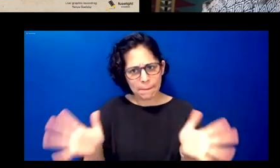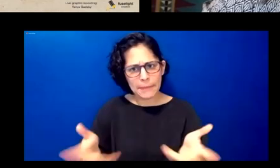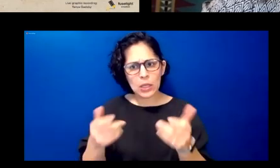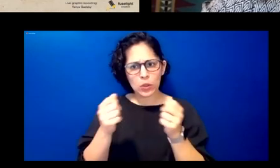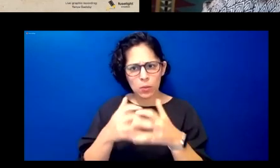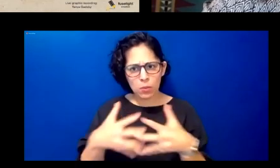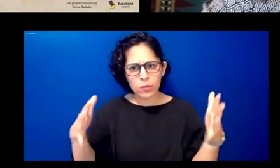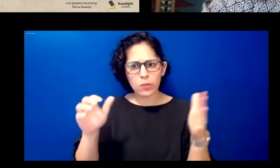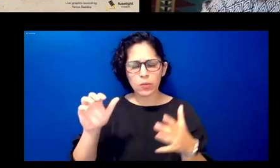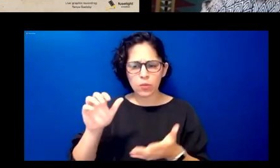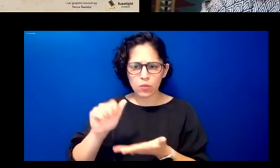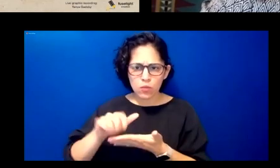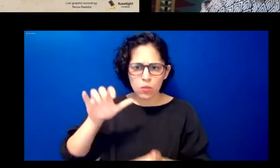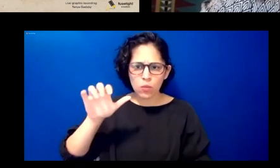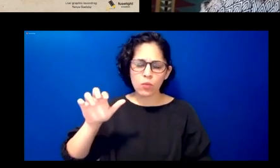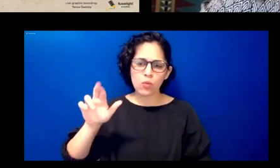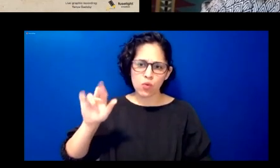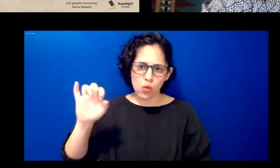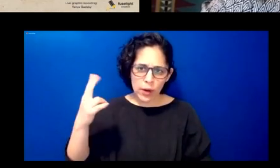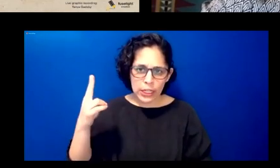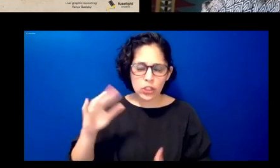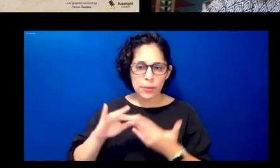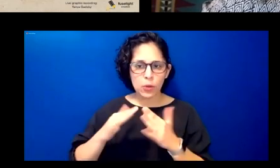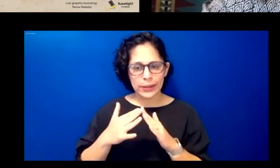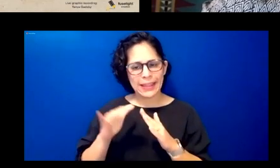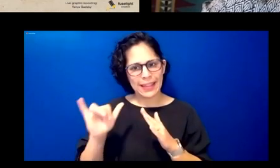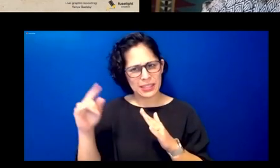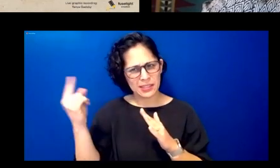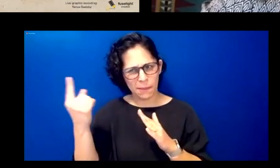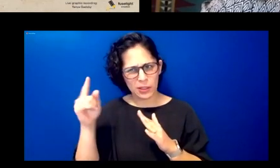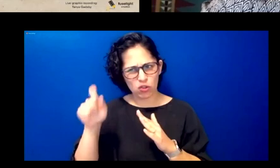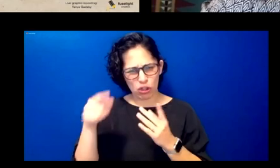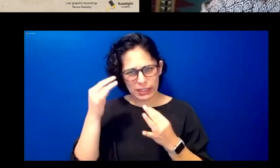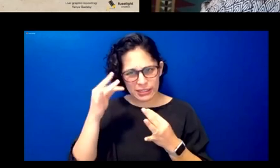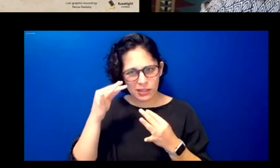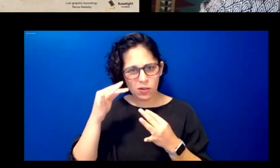start when you're putting together these courses for sure and another echo of that beautiful